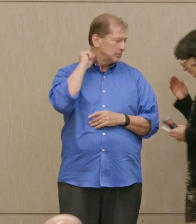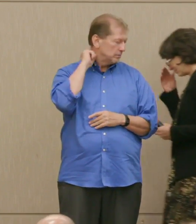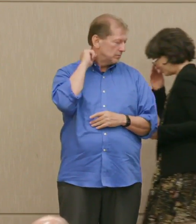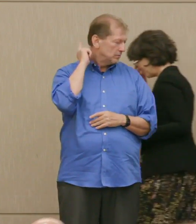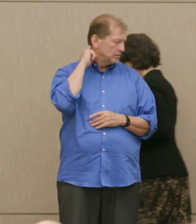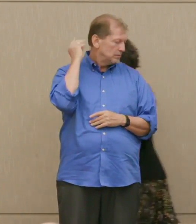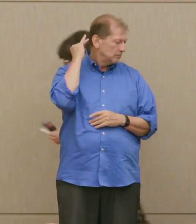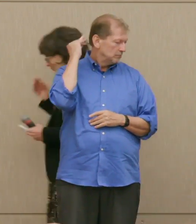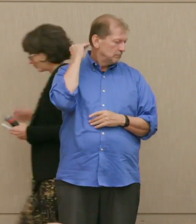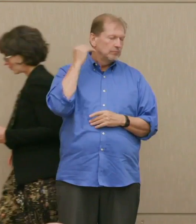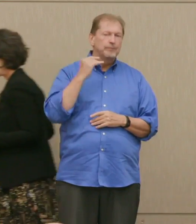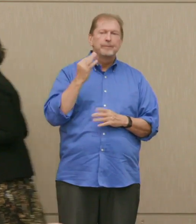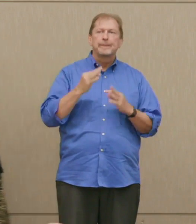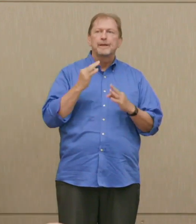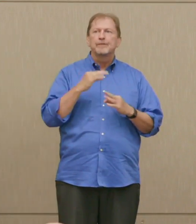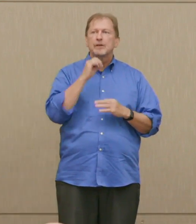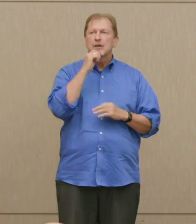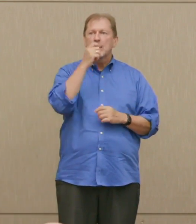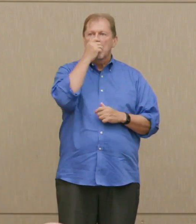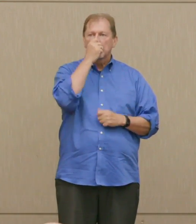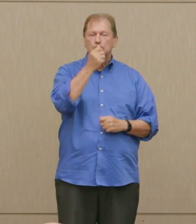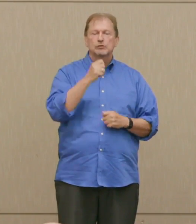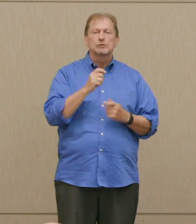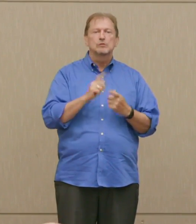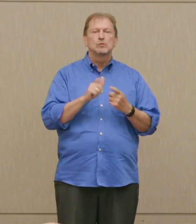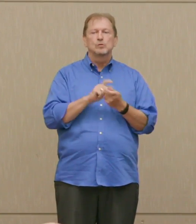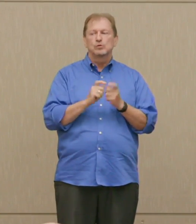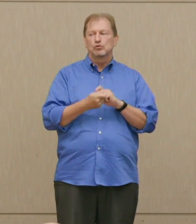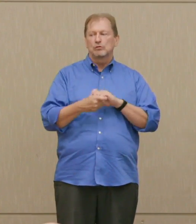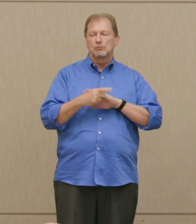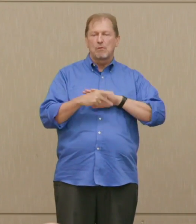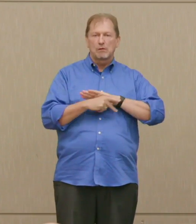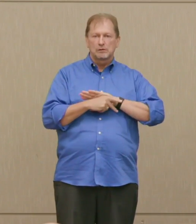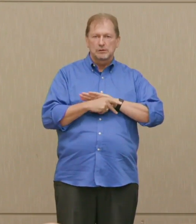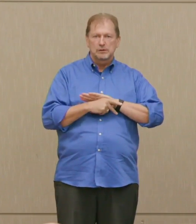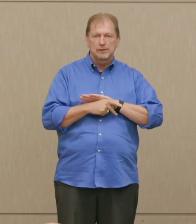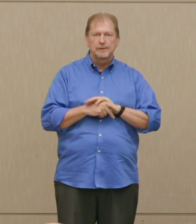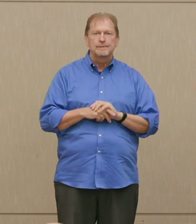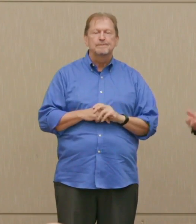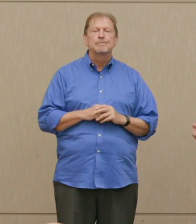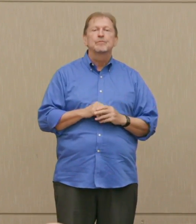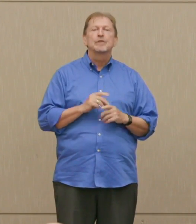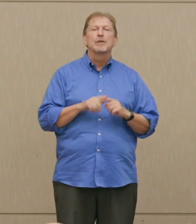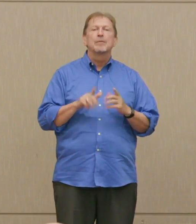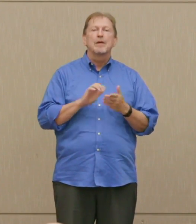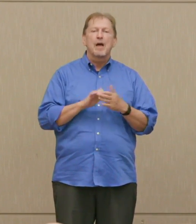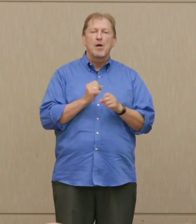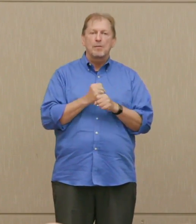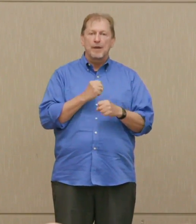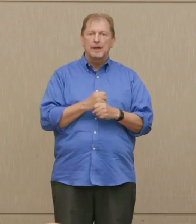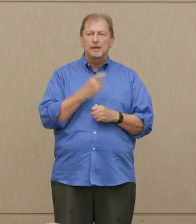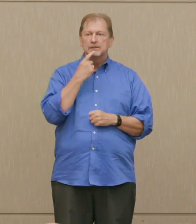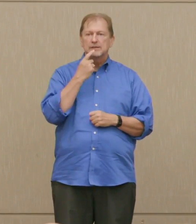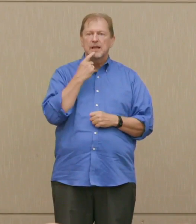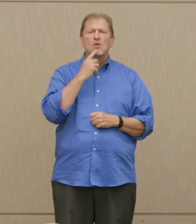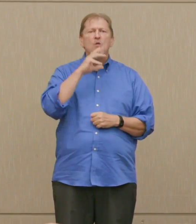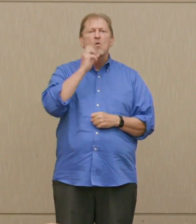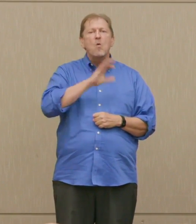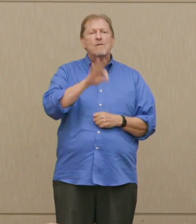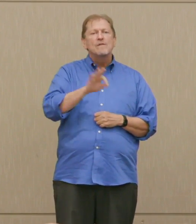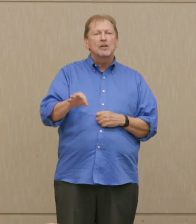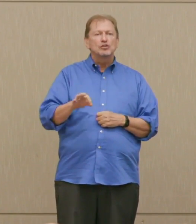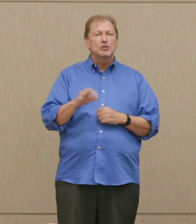are reluctant to change our policies, that that will make conventional war more likely